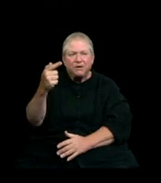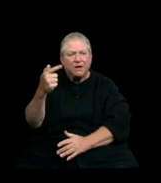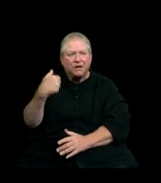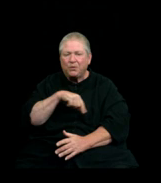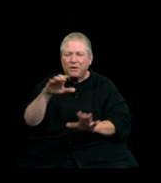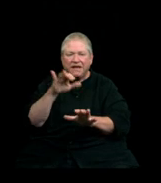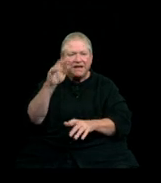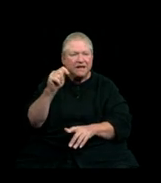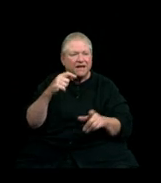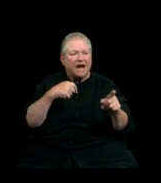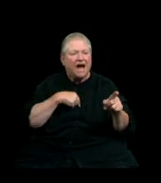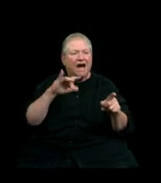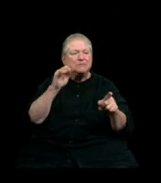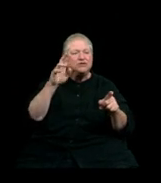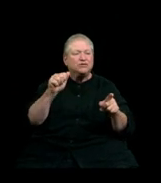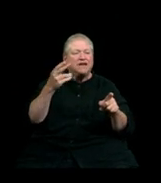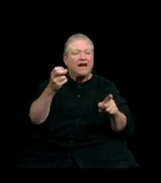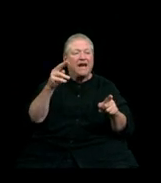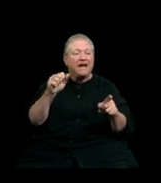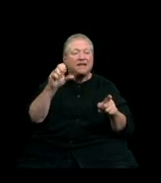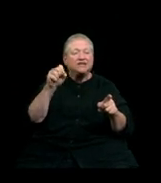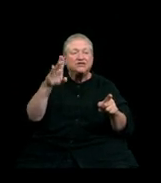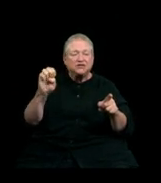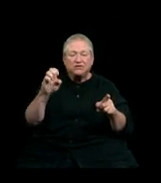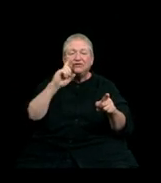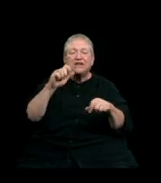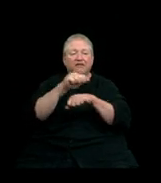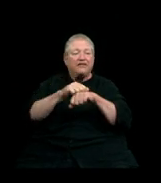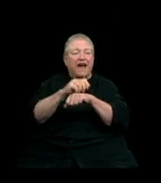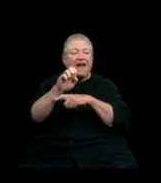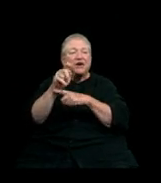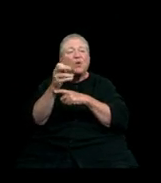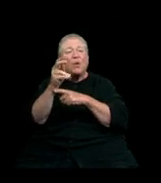I’m Julia Soes in Anacortes, good work class of 2021, we are done!